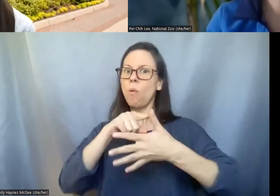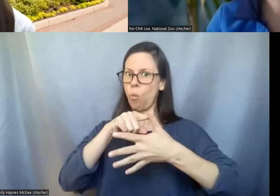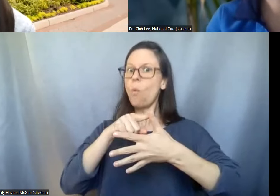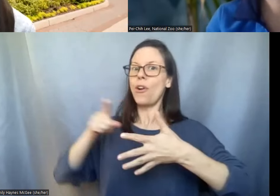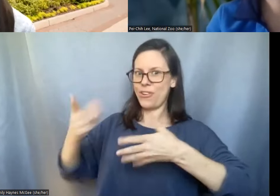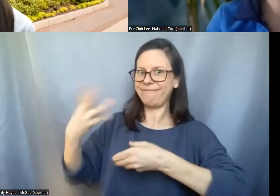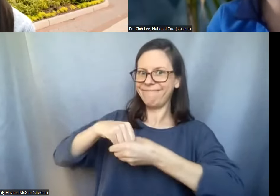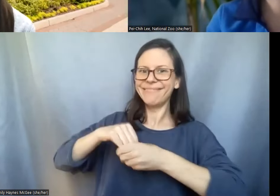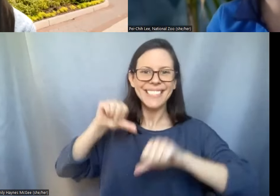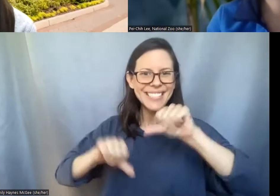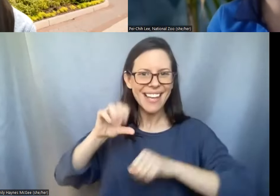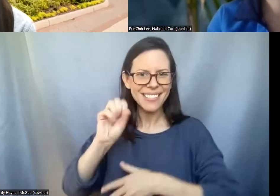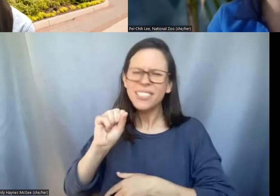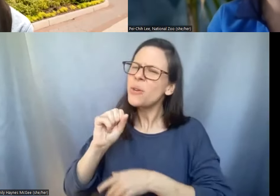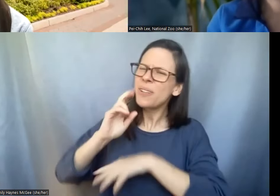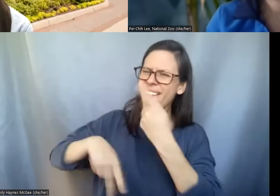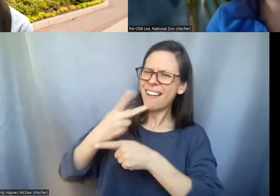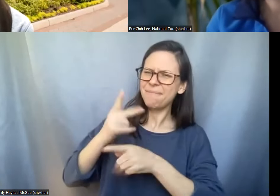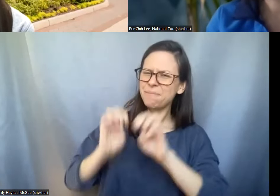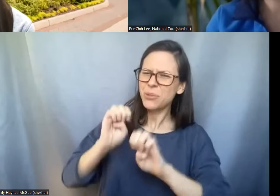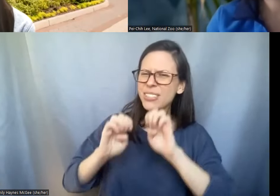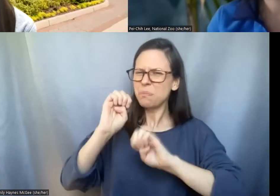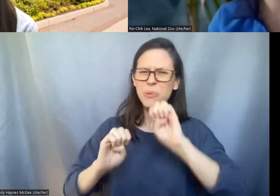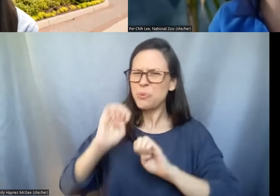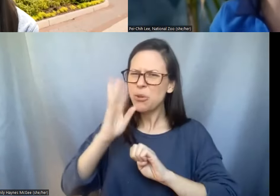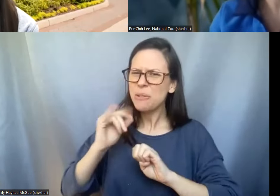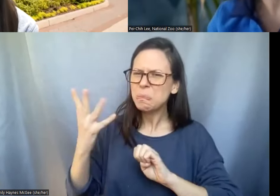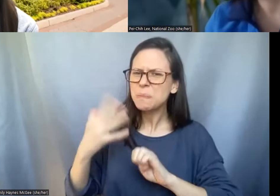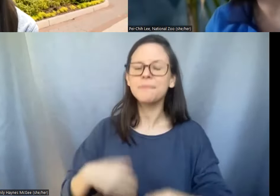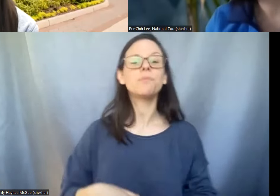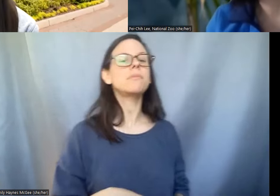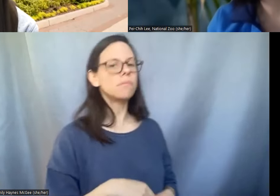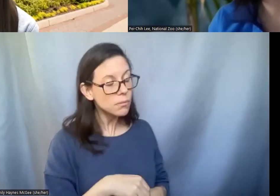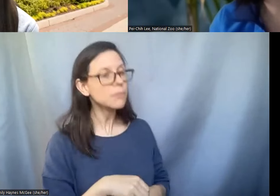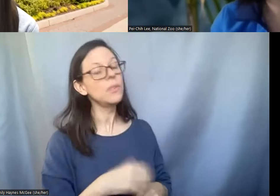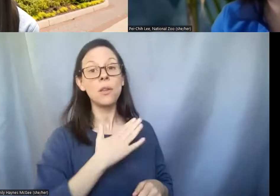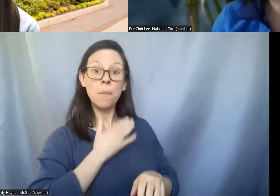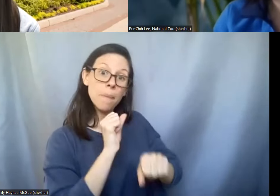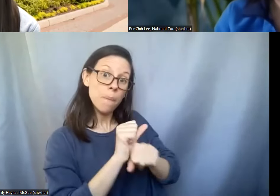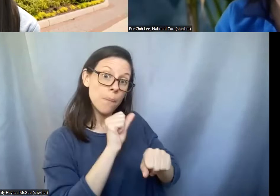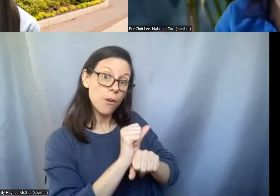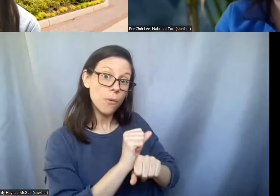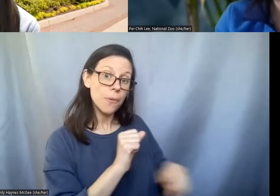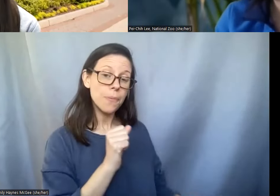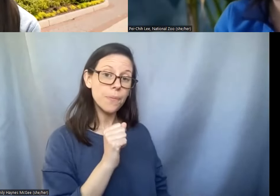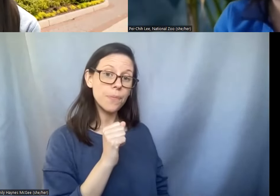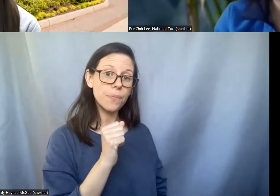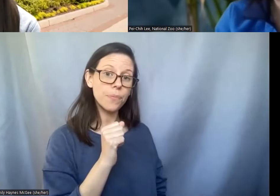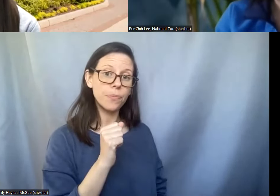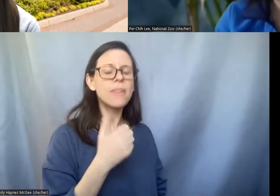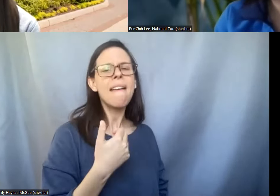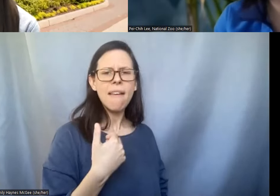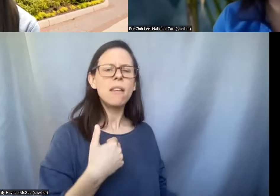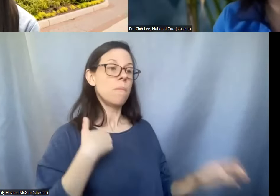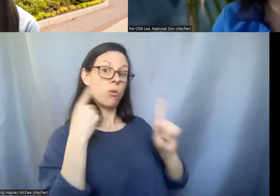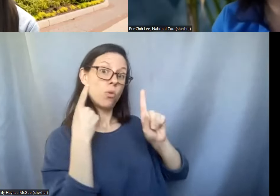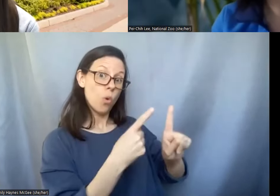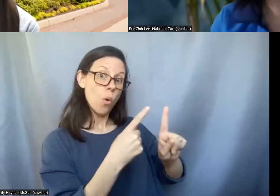are you running? >>Pei-Chih: Well so the goal of my work is to establish and expand genome resource banks.